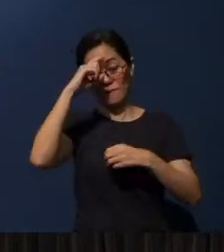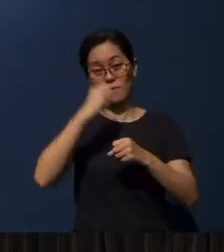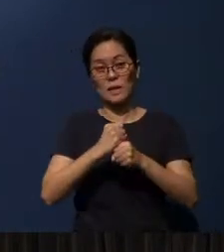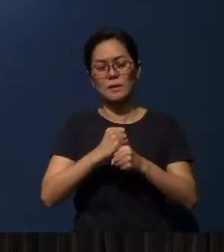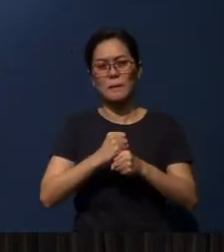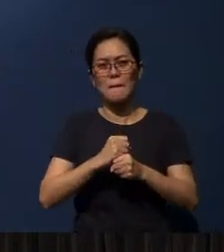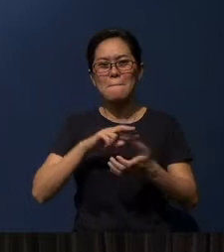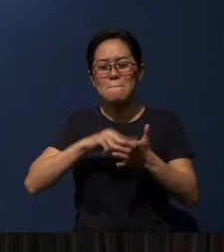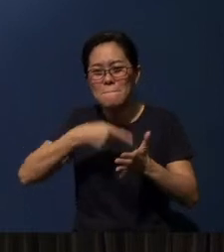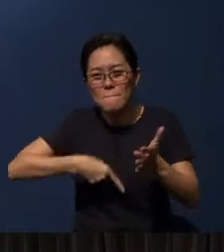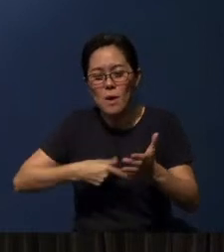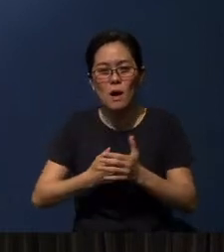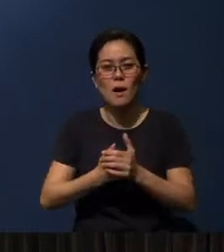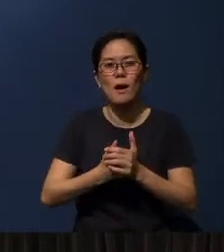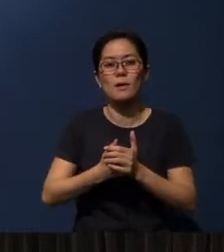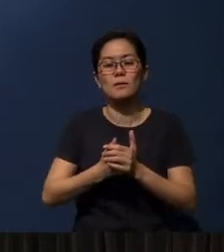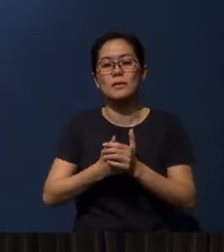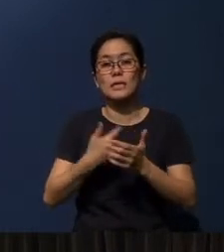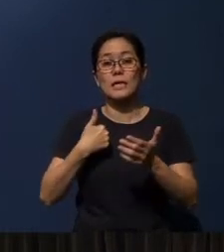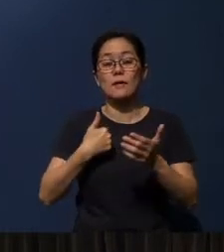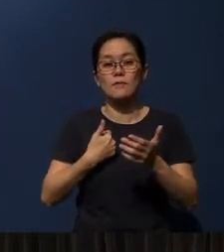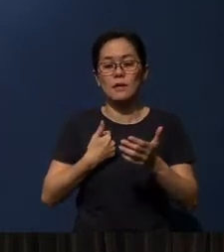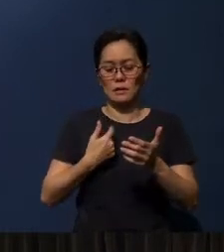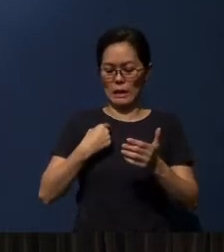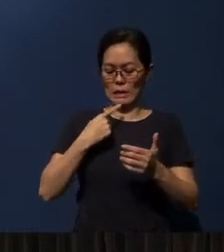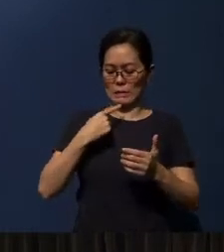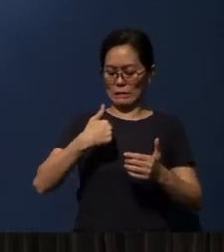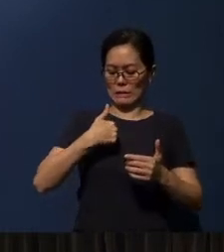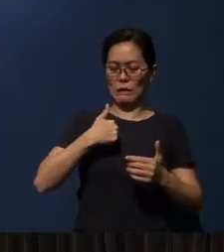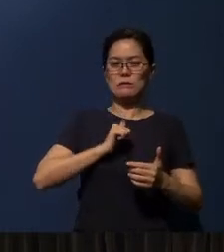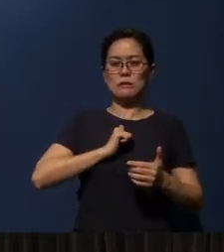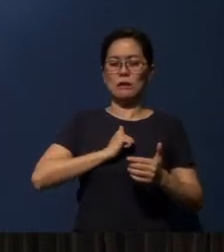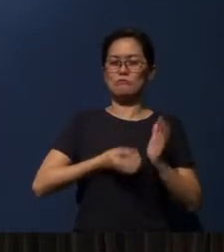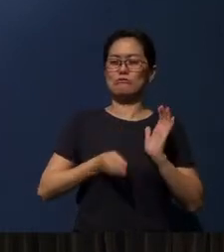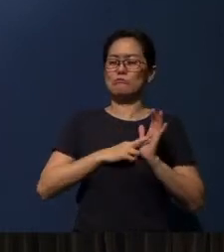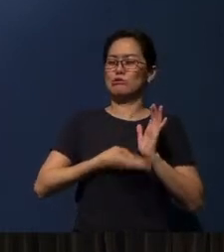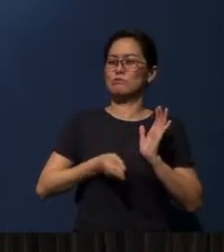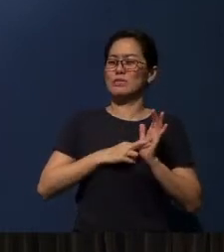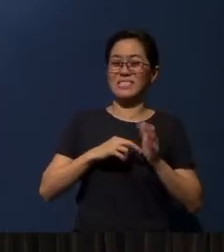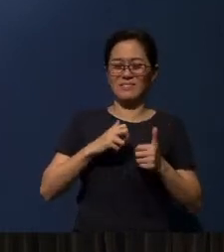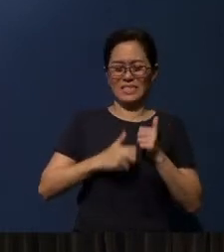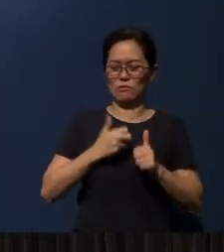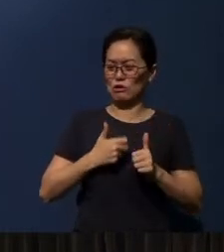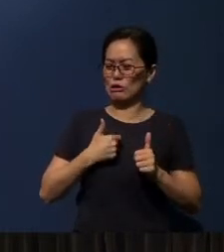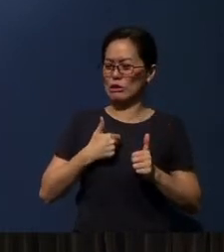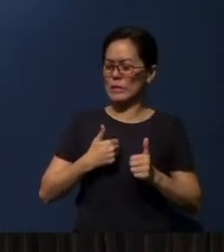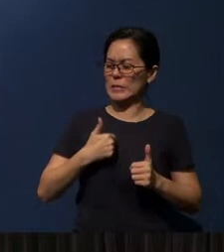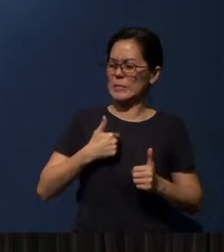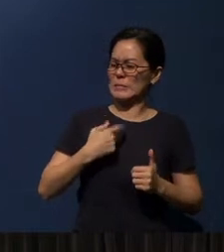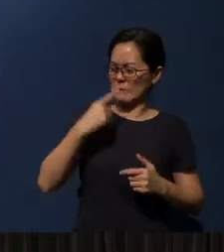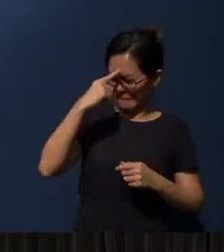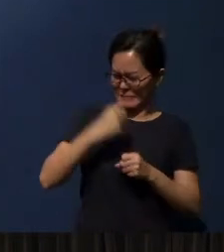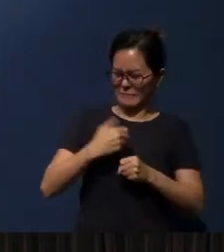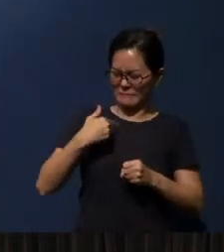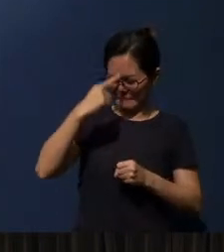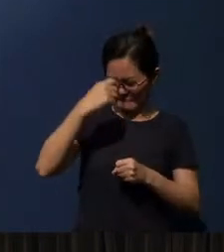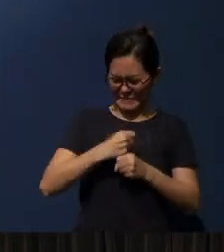In other words, just by repeating to yourself - if you are having (or) coming into a very difficult situation - saying, “I must have faith, I must have faith.